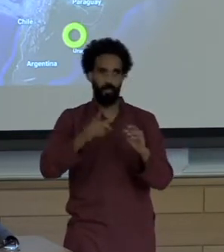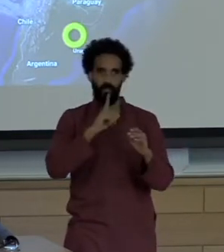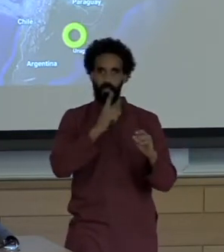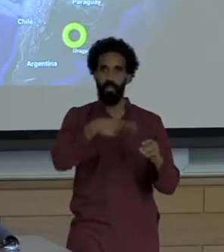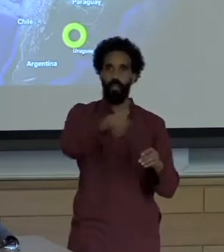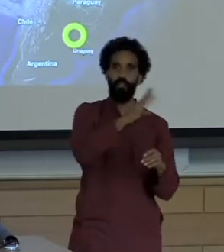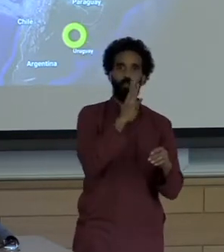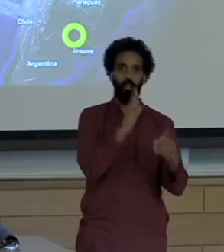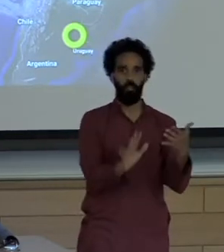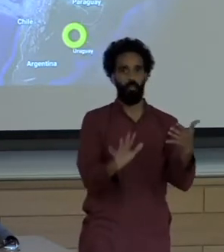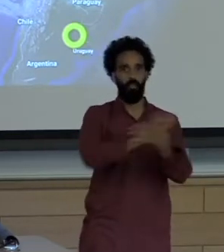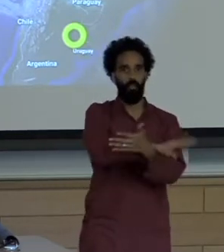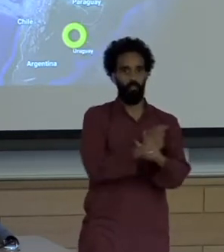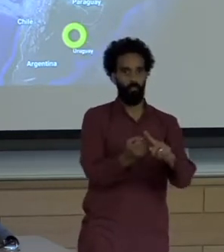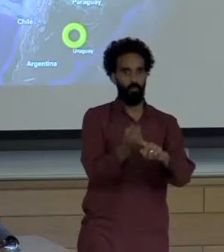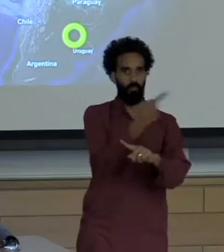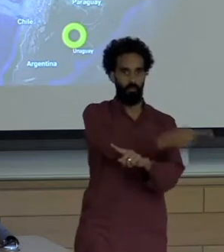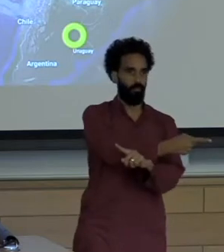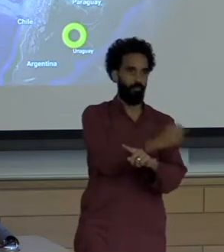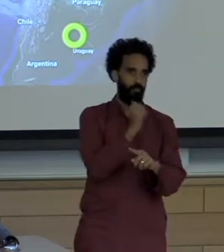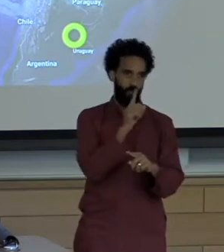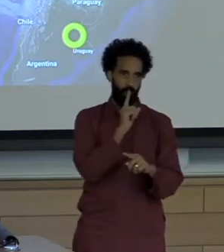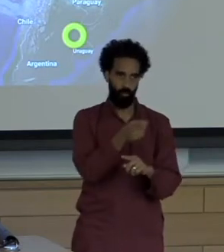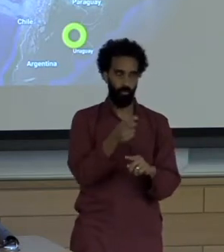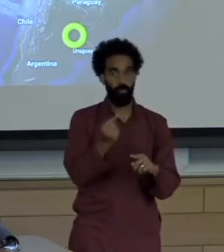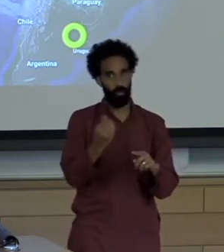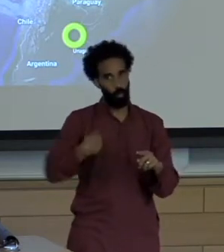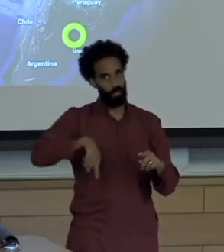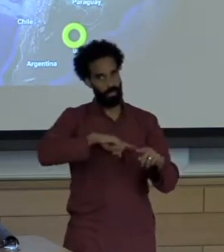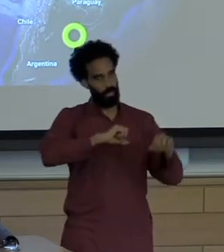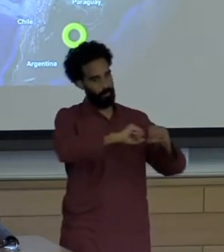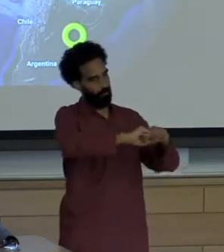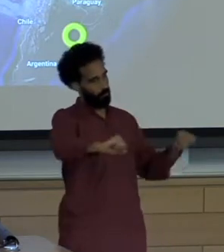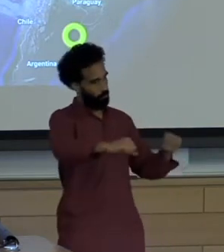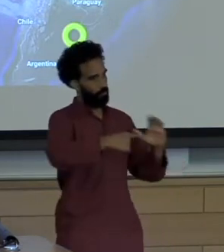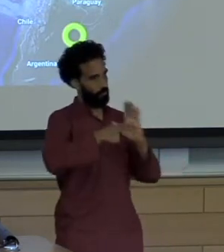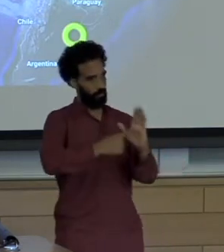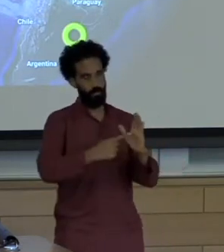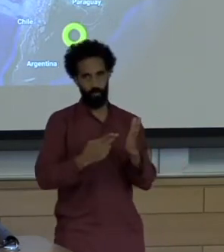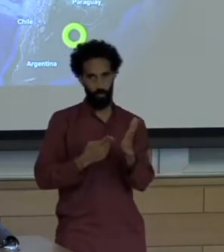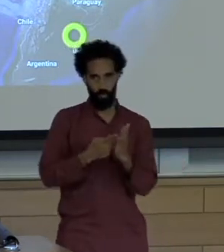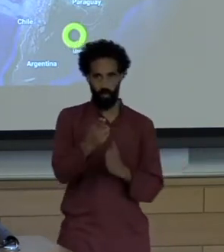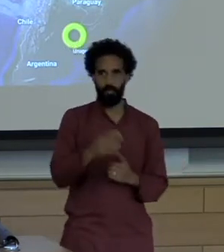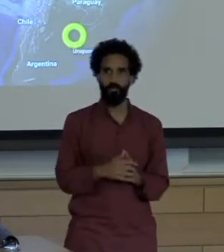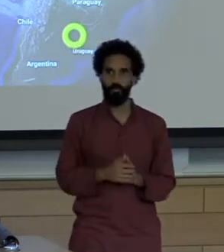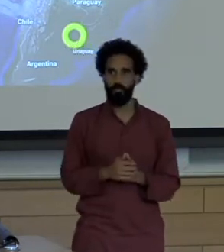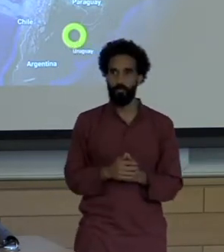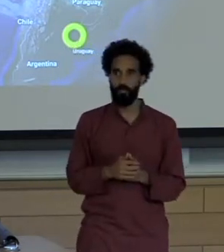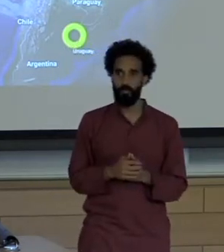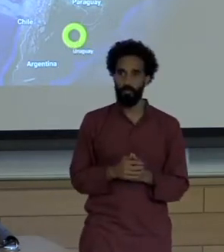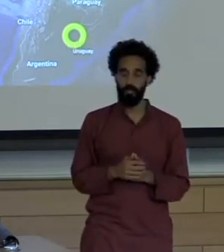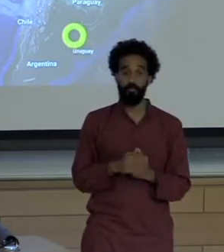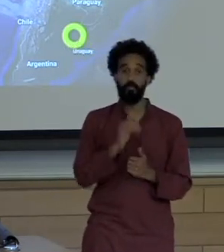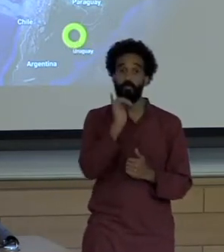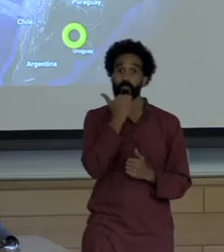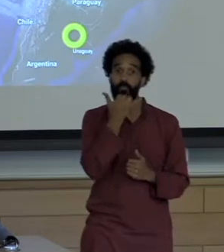while we we had been looking at the dams and the mines in the Amazon there was a tragedy that happened in Minas Gerais in